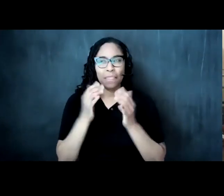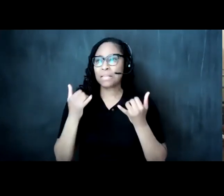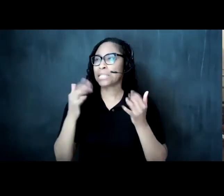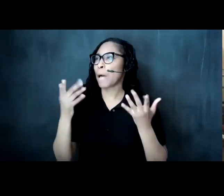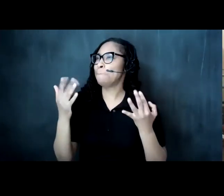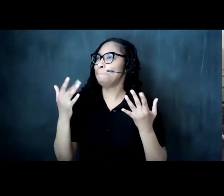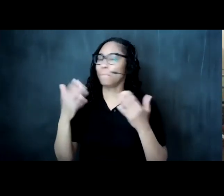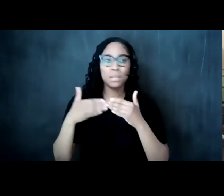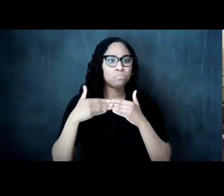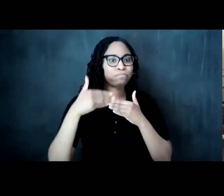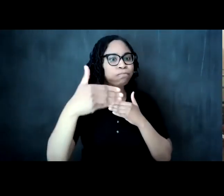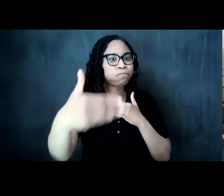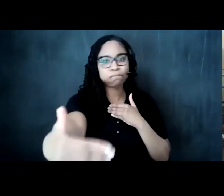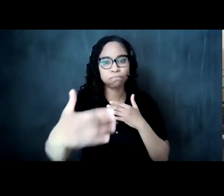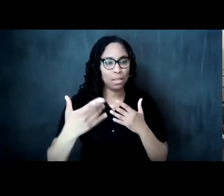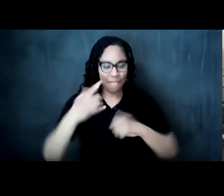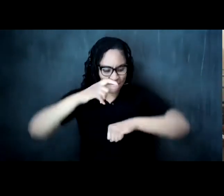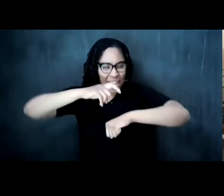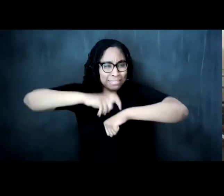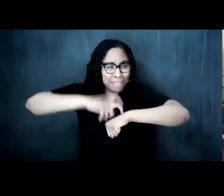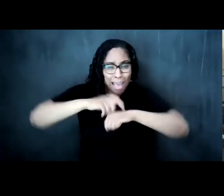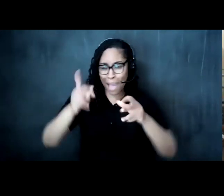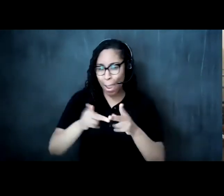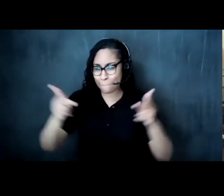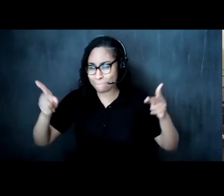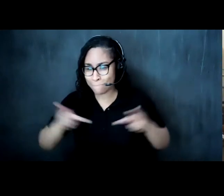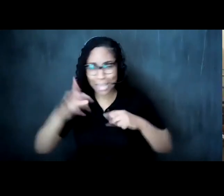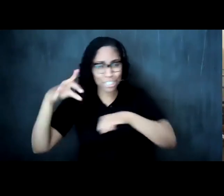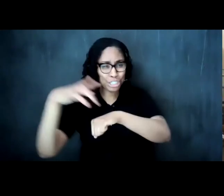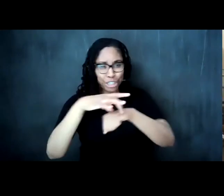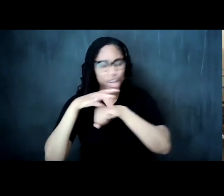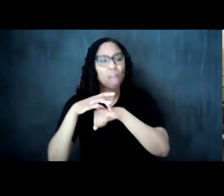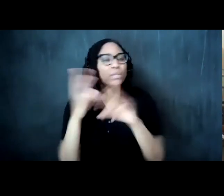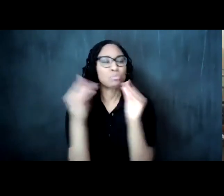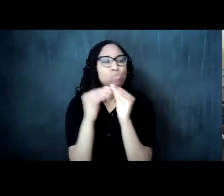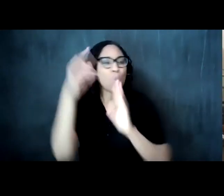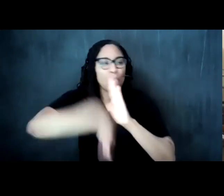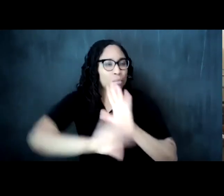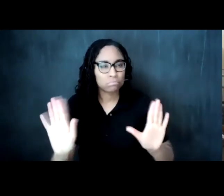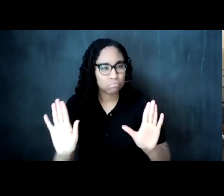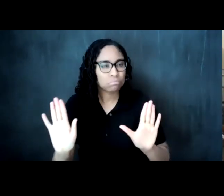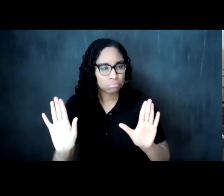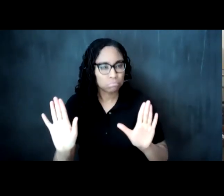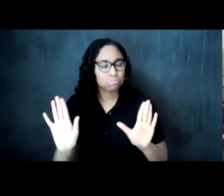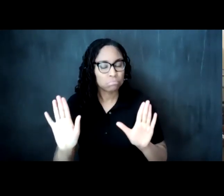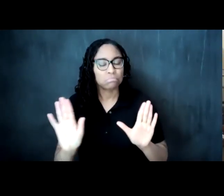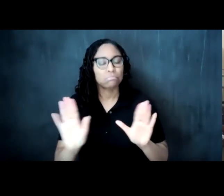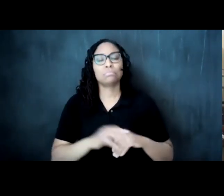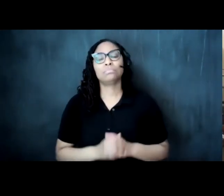that stretches across time and place and geography right immemorial it's a tradition